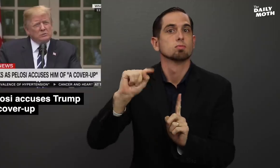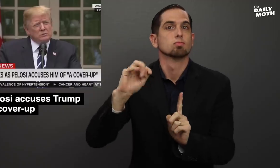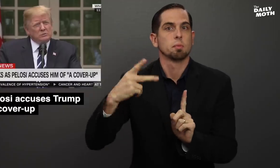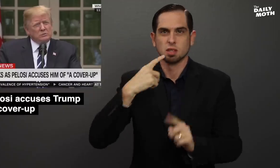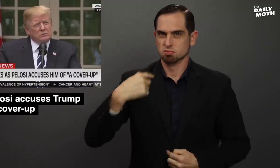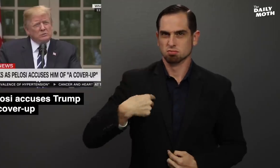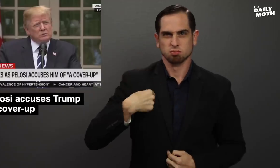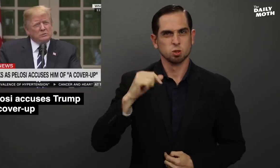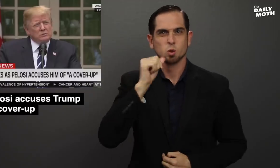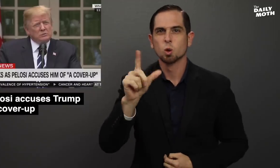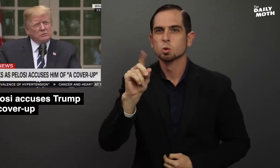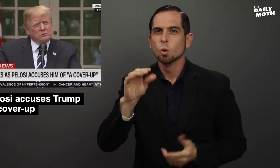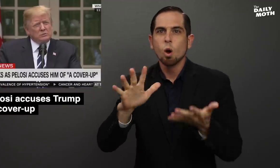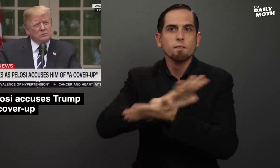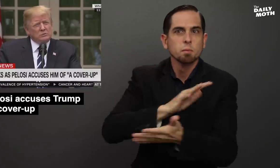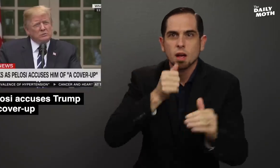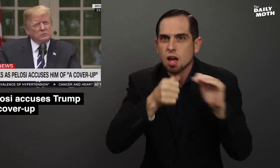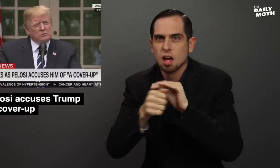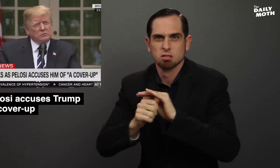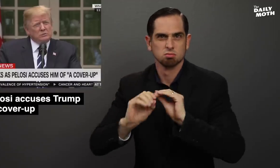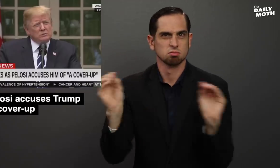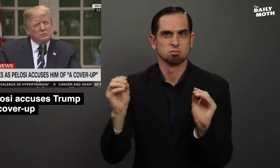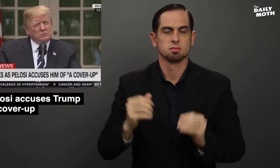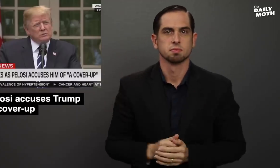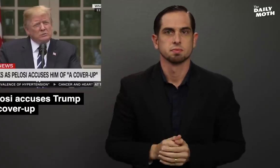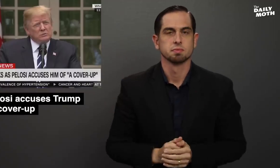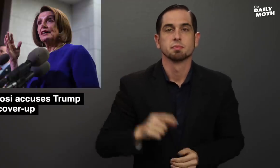He said he doesn't do cover-ups.